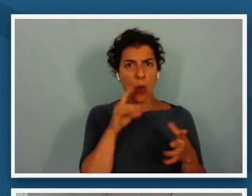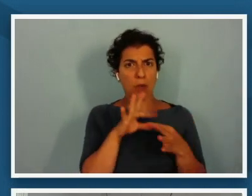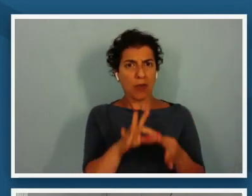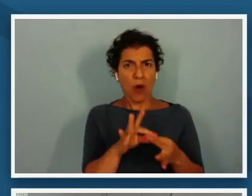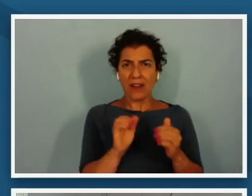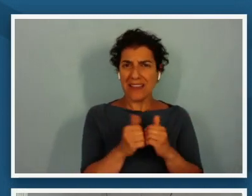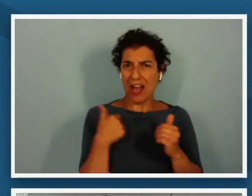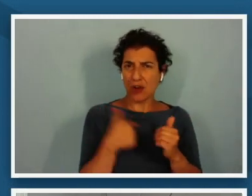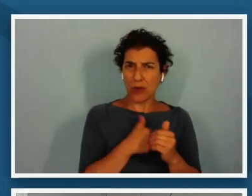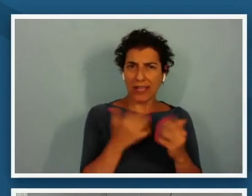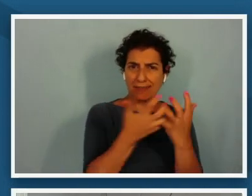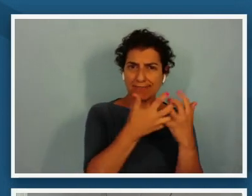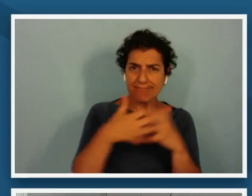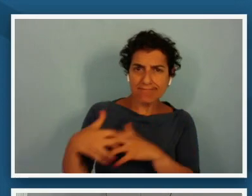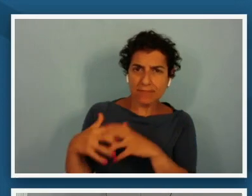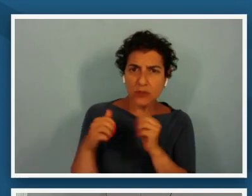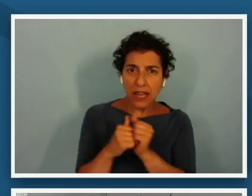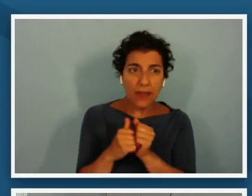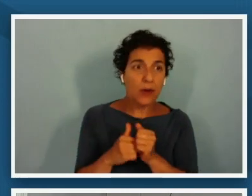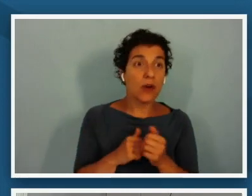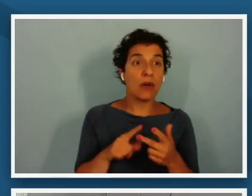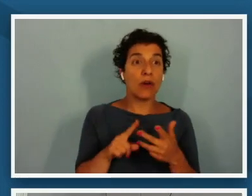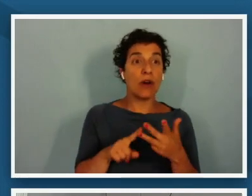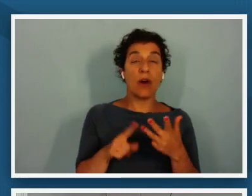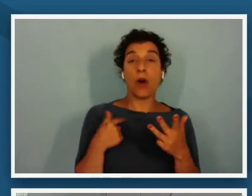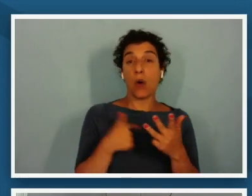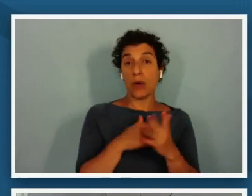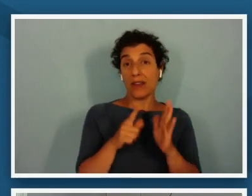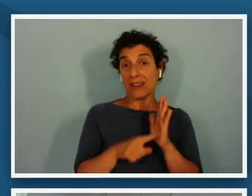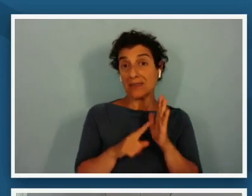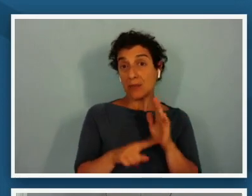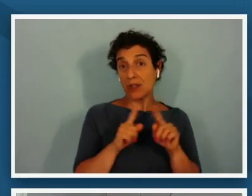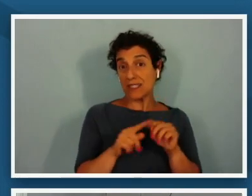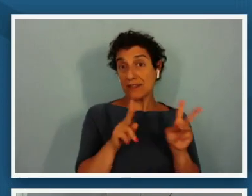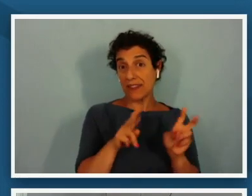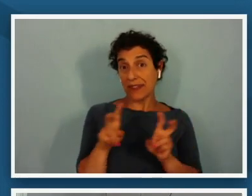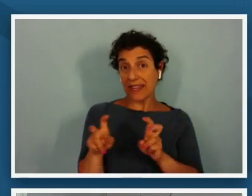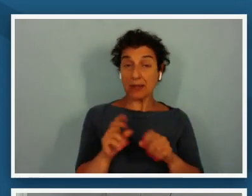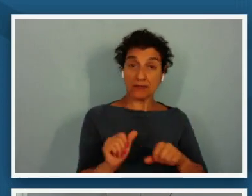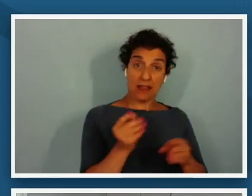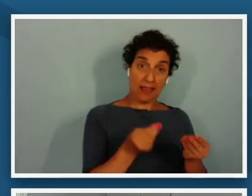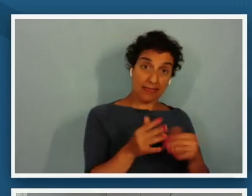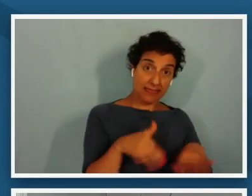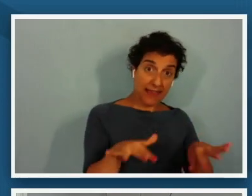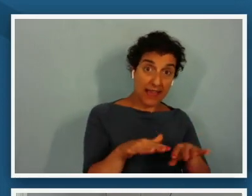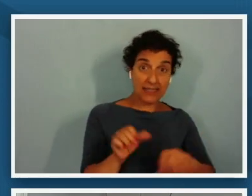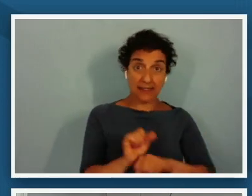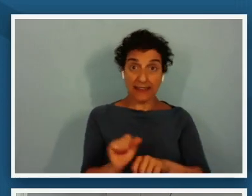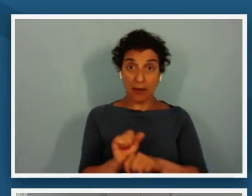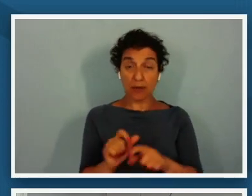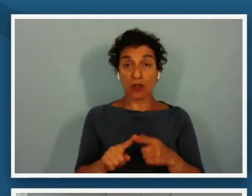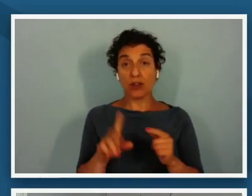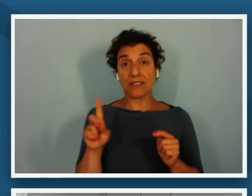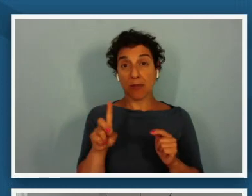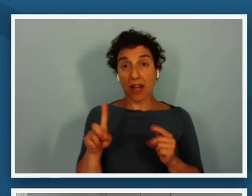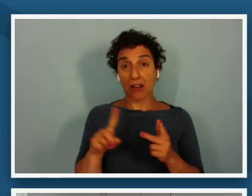we explored themes of